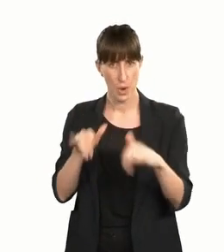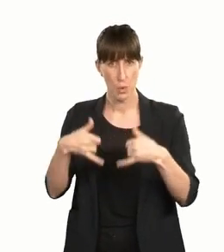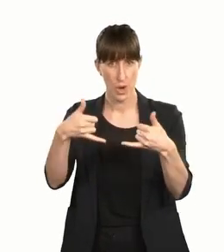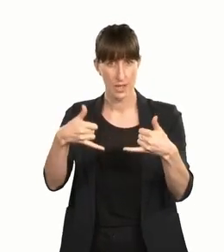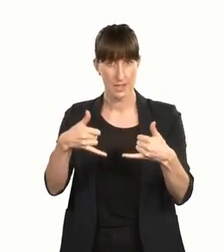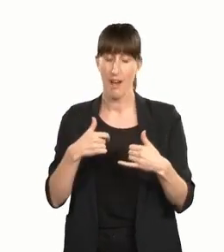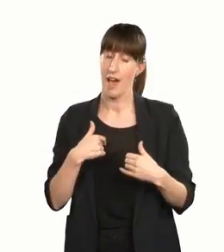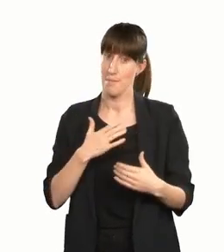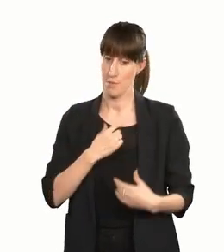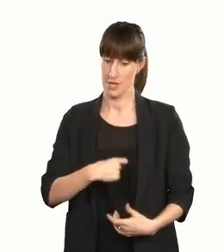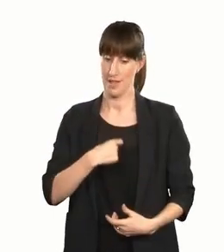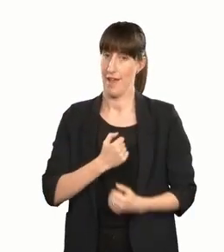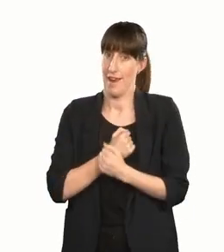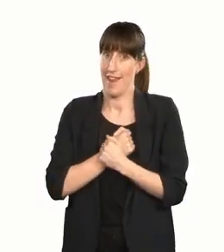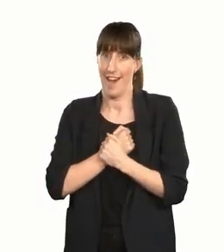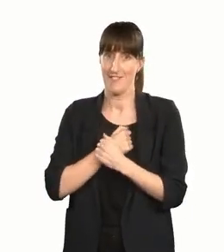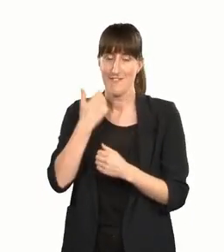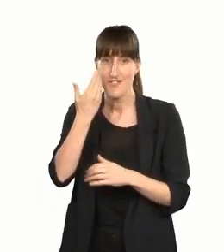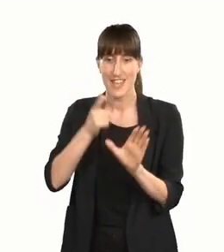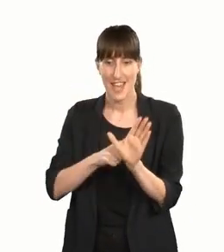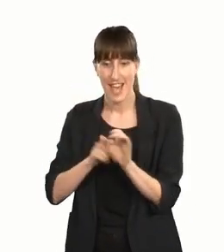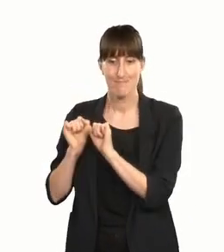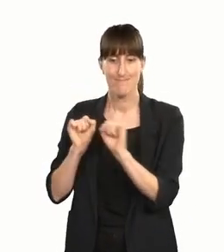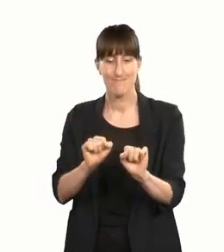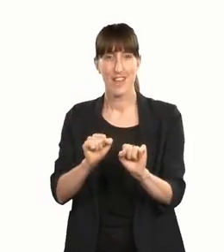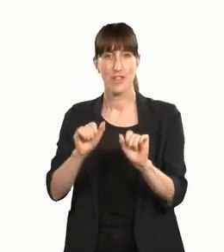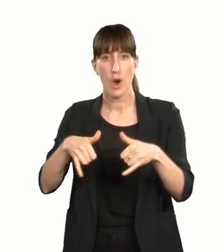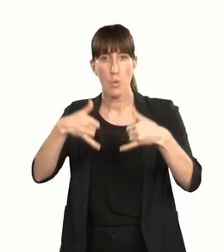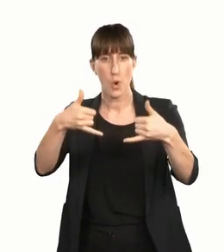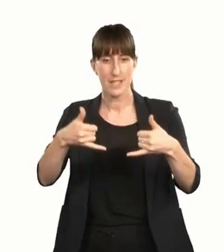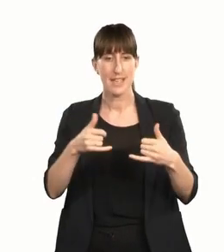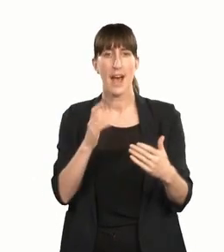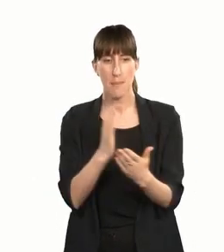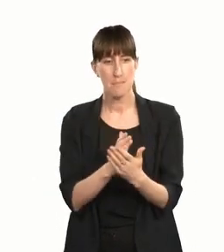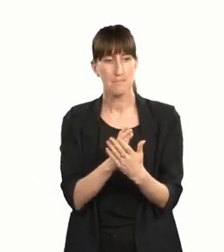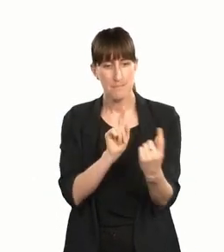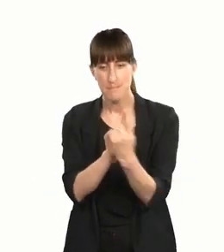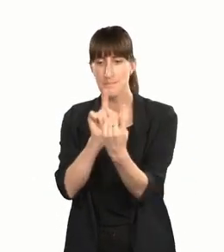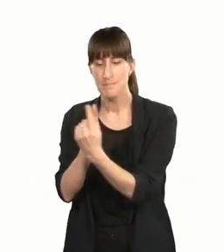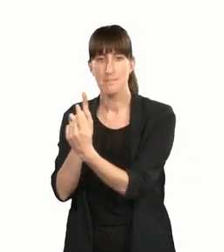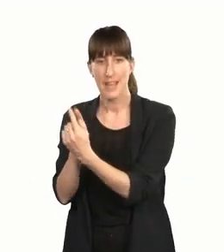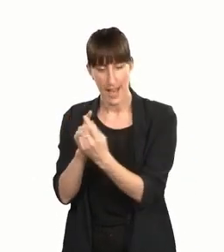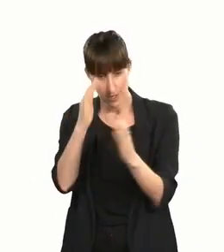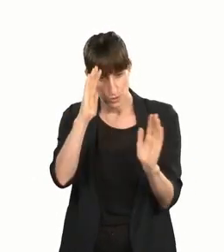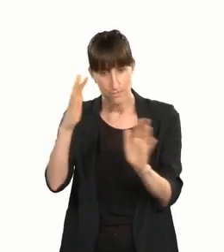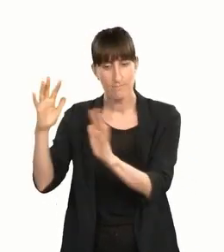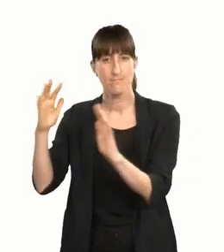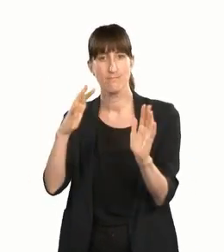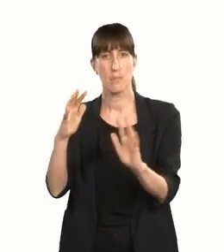I personally love coming to the Arts Access Awards every year to tautoko — support — giving visibility and recognition to those